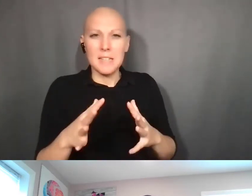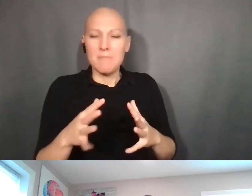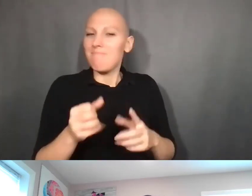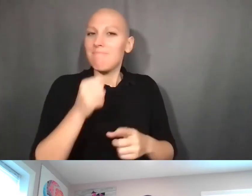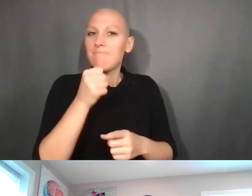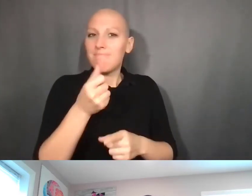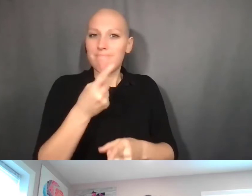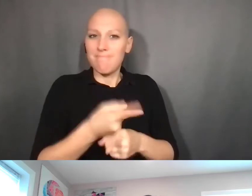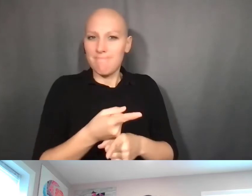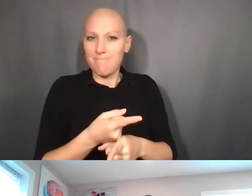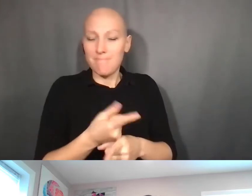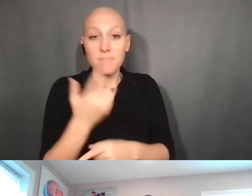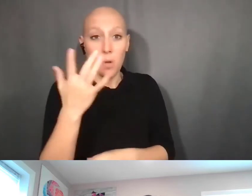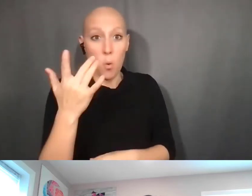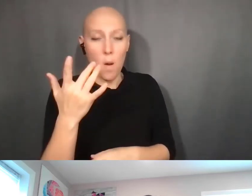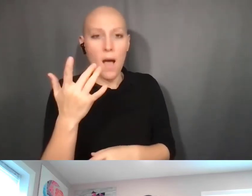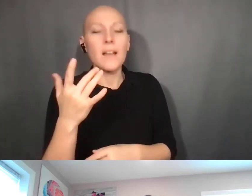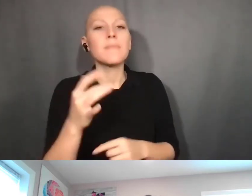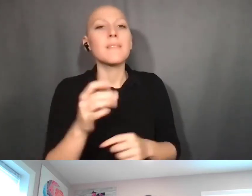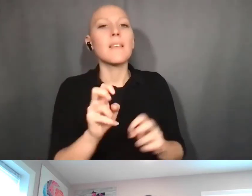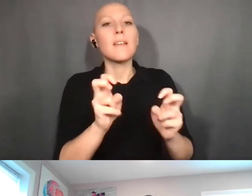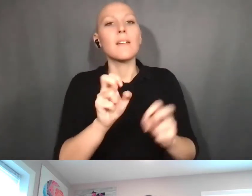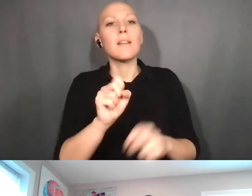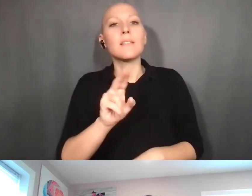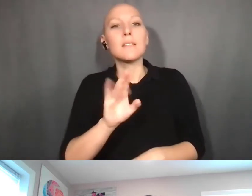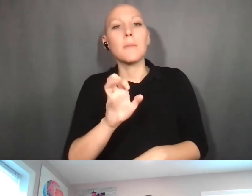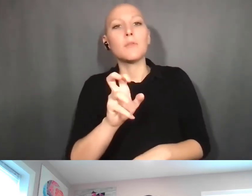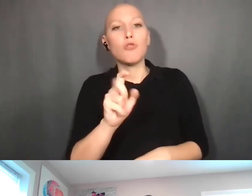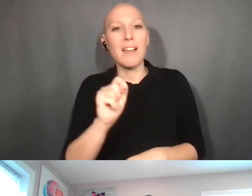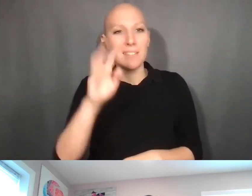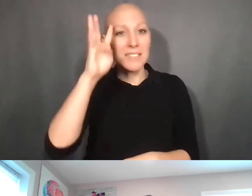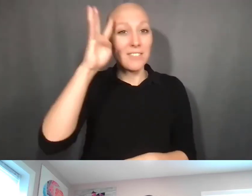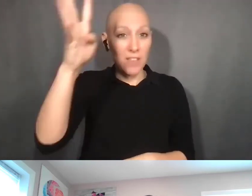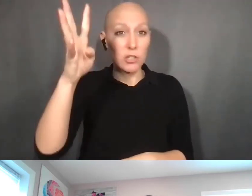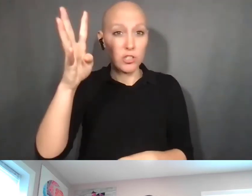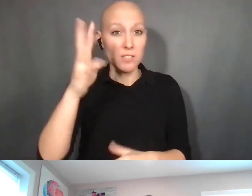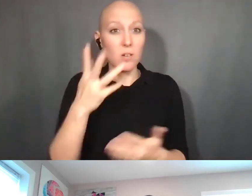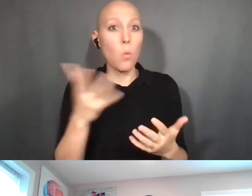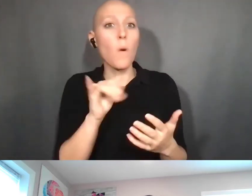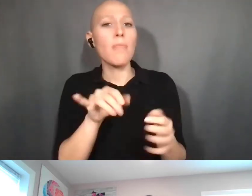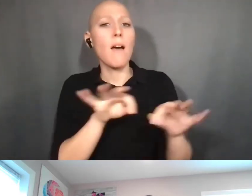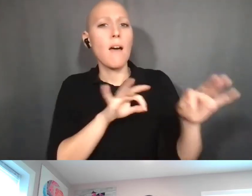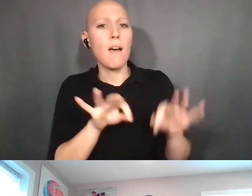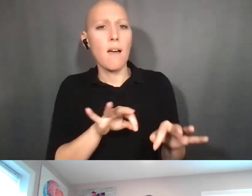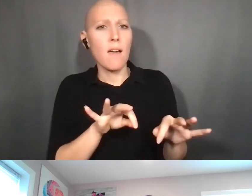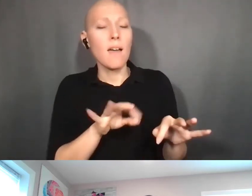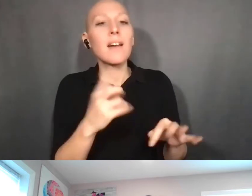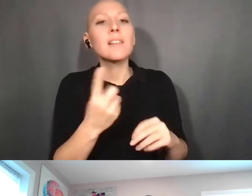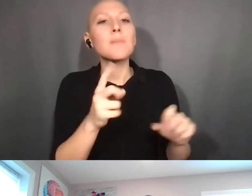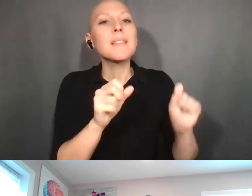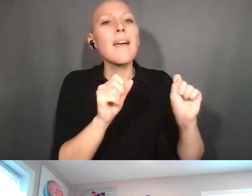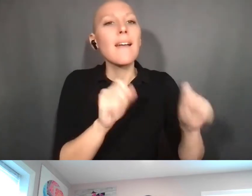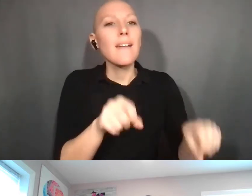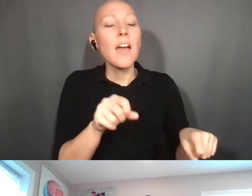of the subject invention is under the regulations. It's something that is, or may be, patentable. And software is a great example